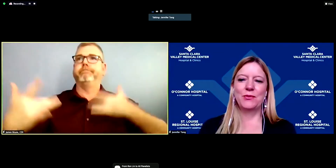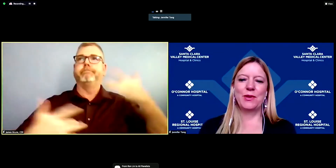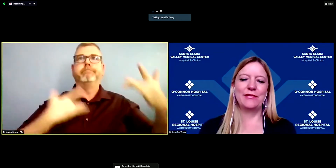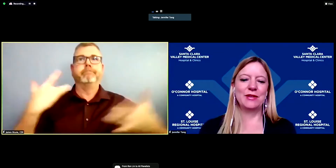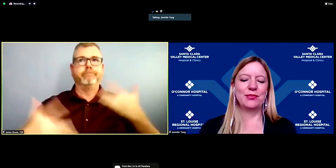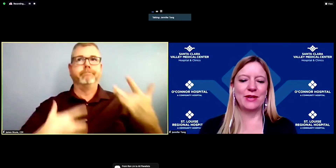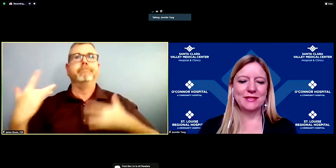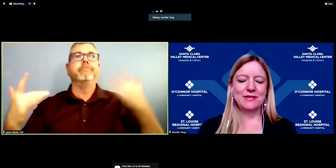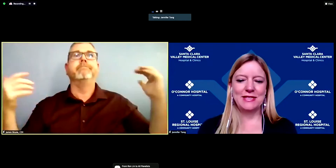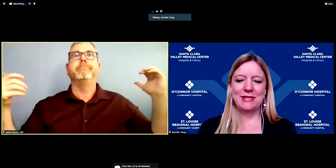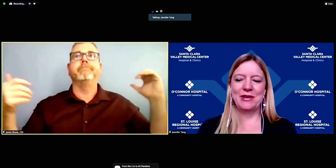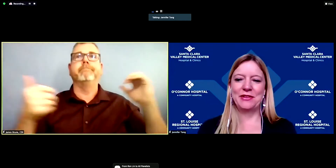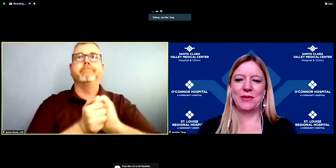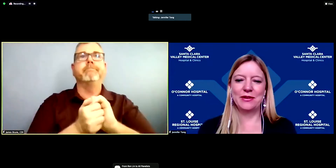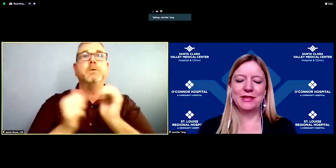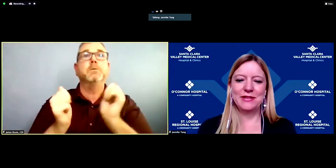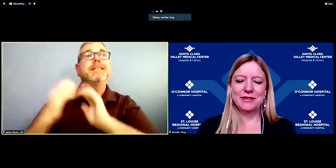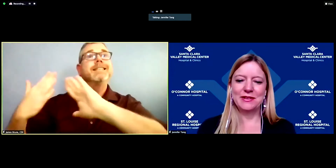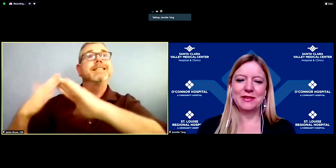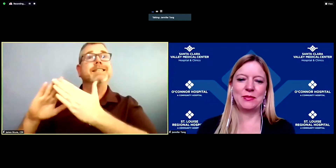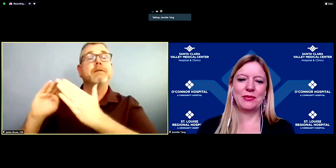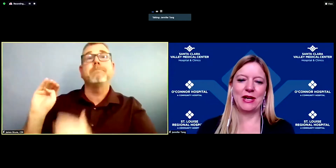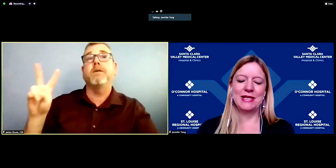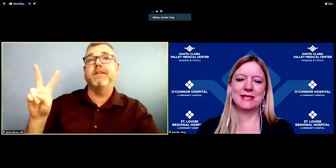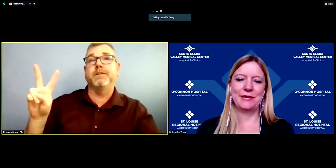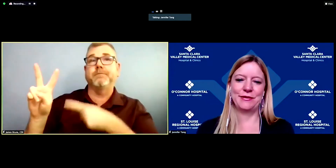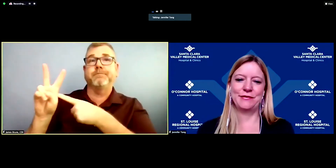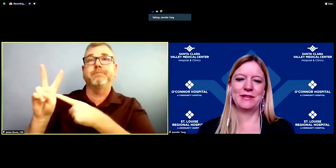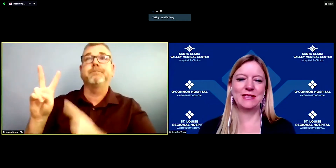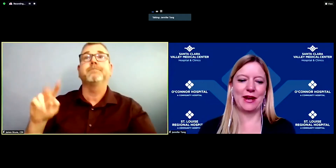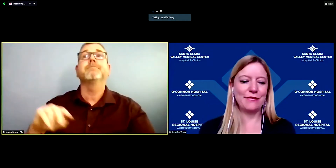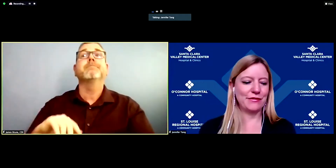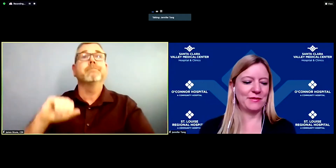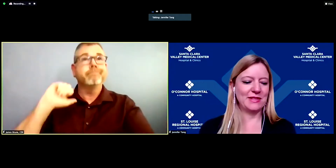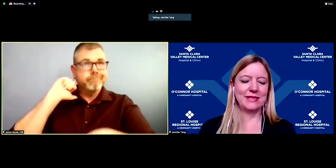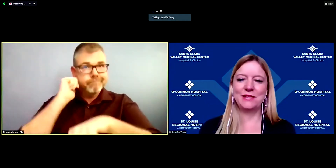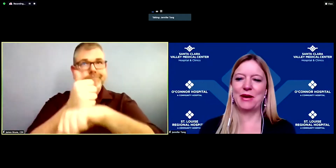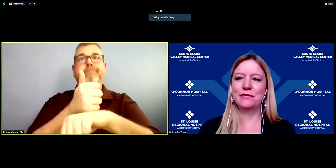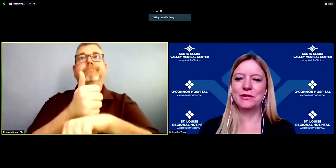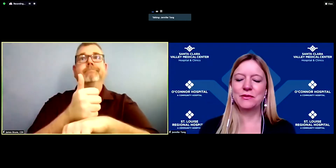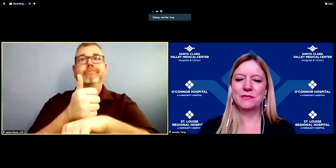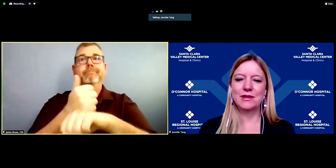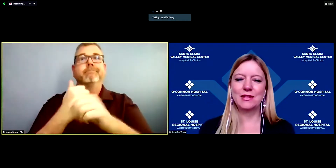We have an impressive team on the ground here comprised of staff from the City of Mountain View,